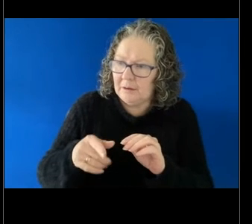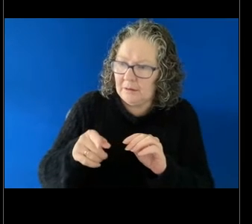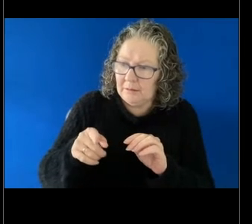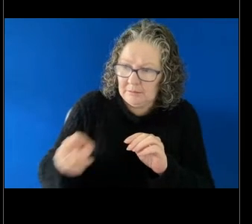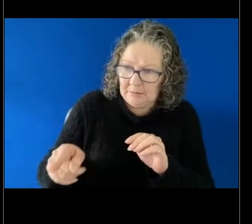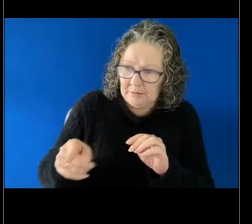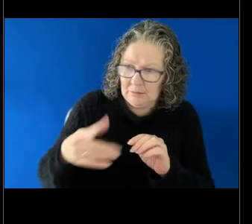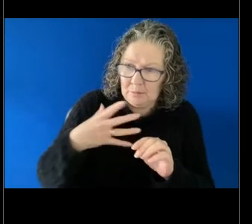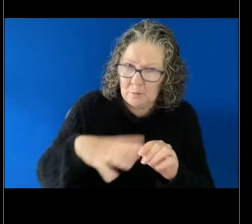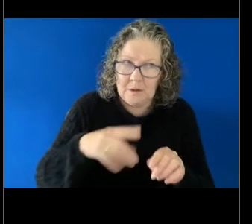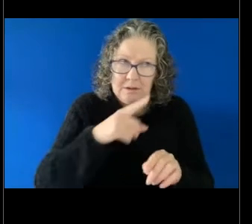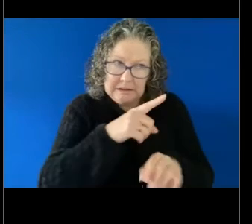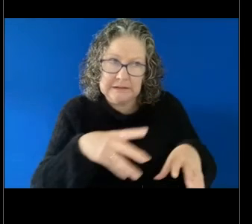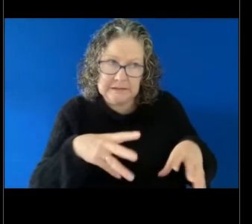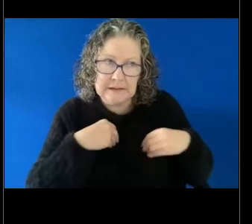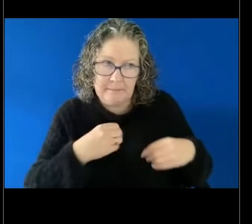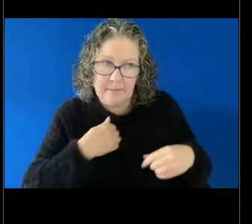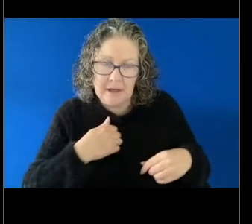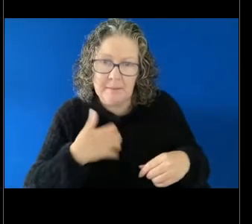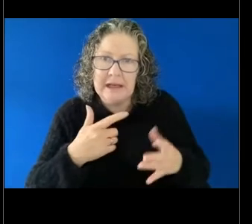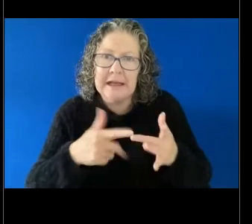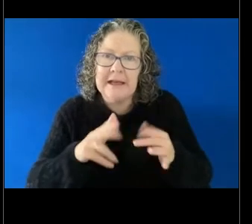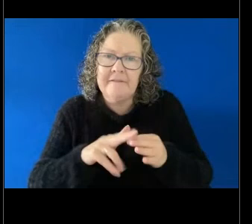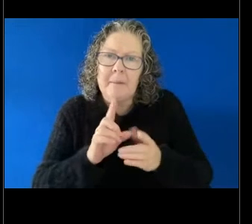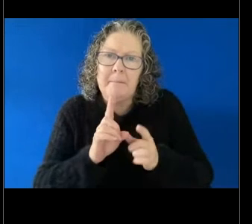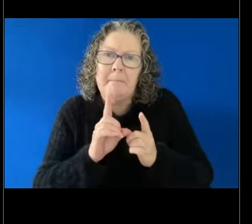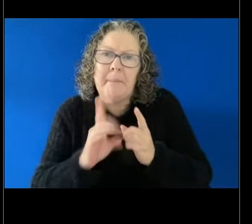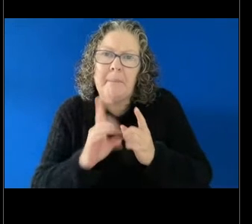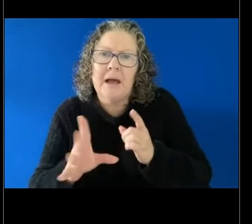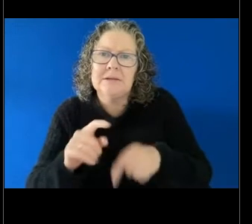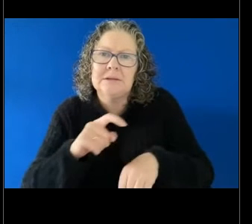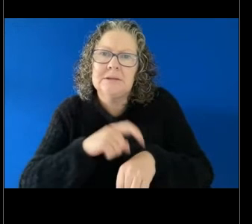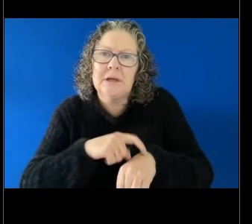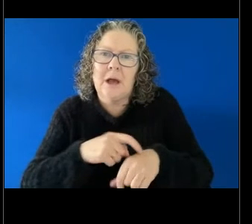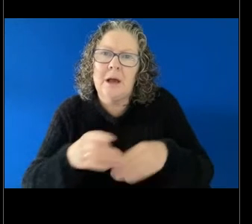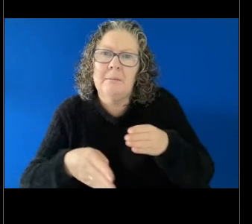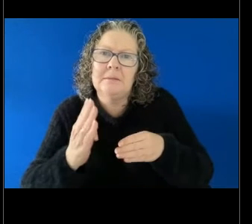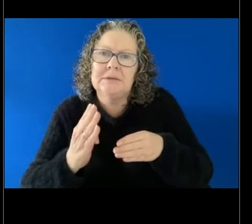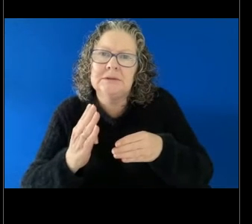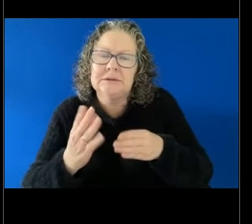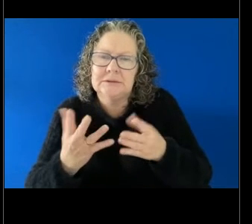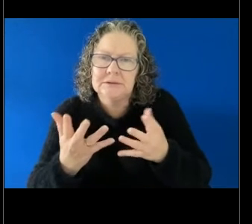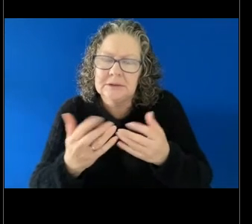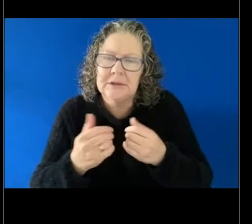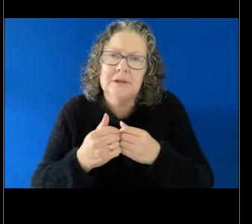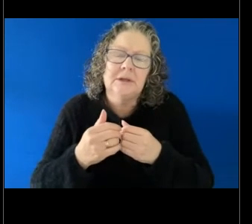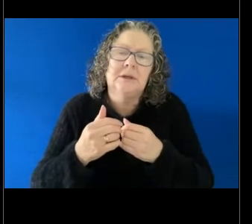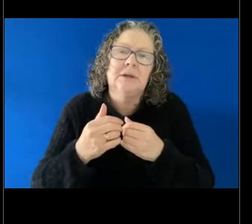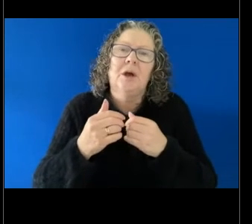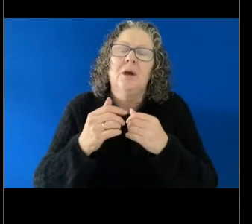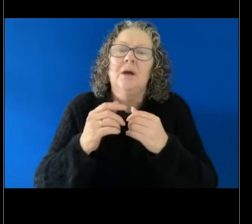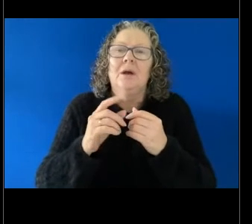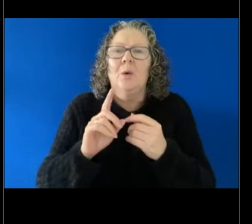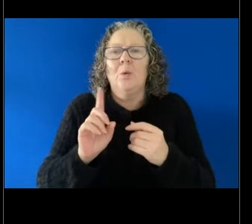if it's a little bit outside of the timeframe. I think, I guess, what we like, you know,